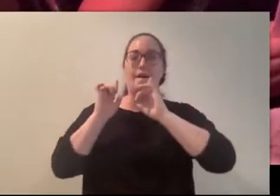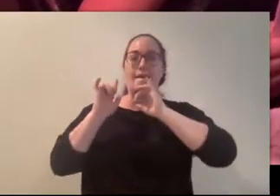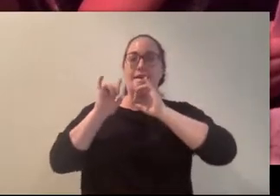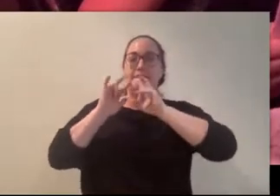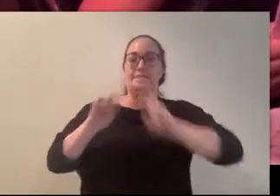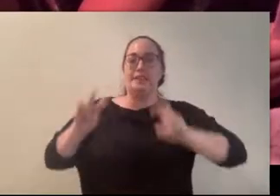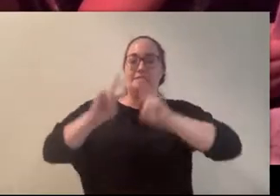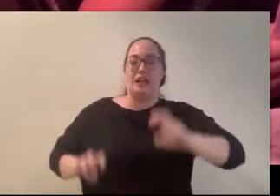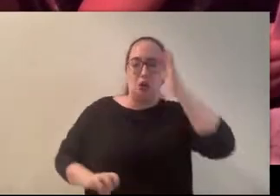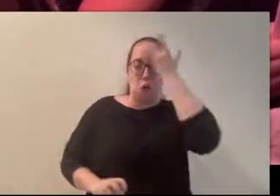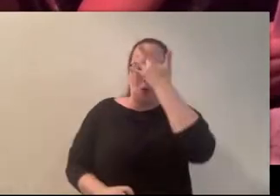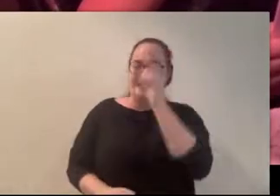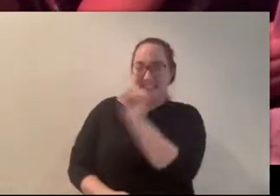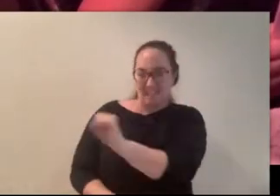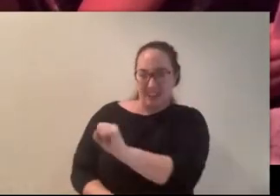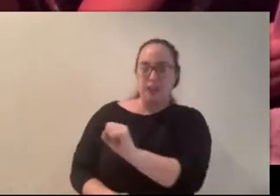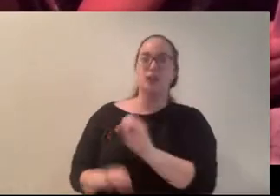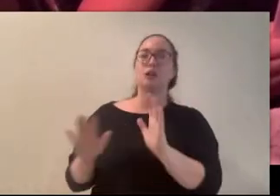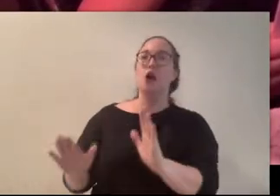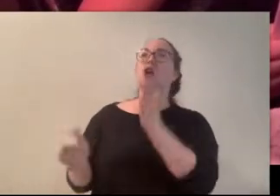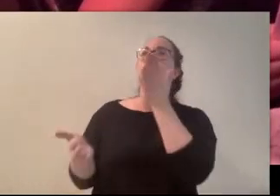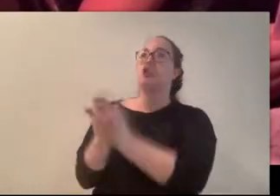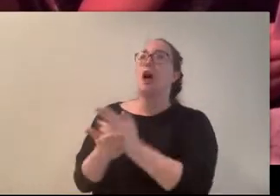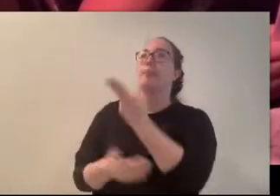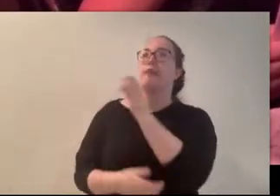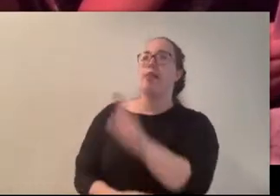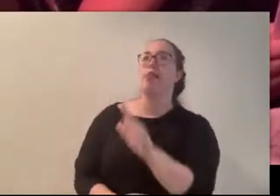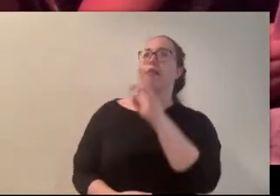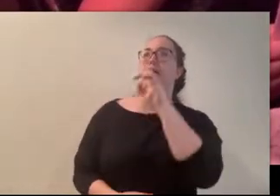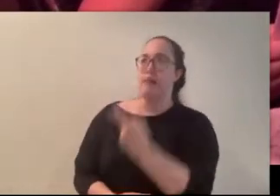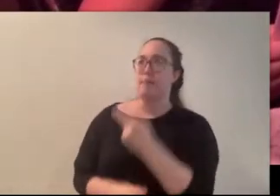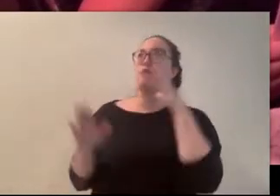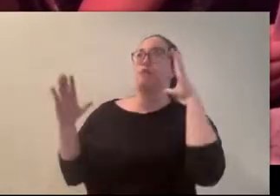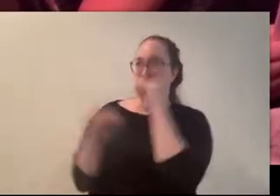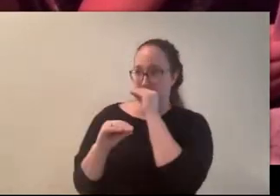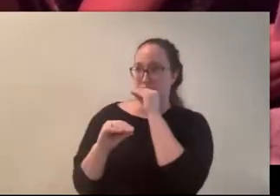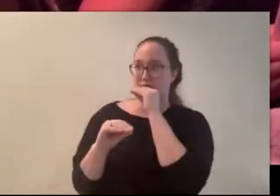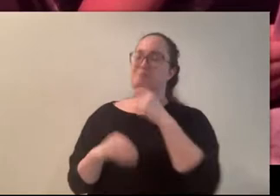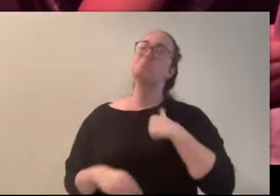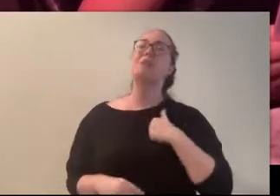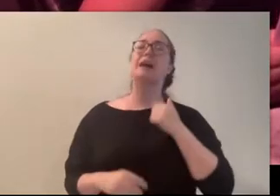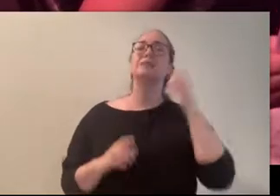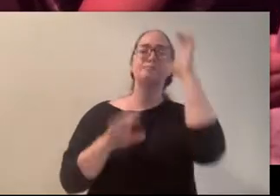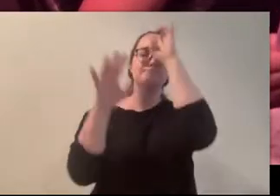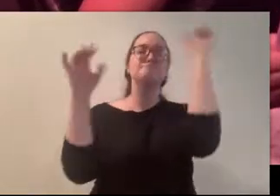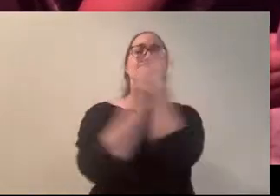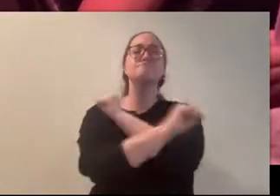stefi. My god shit the hell up. I’m picturing her very goth-y for some reason (Carly)Well yeah,